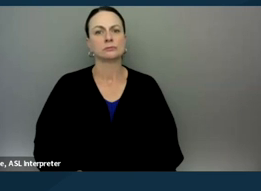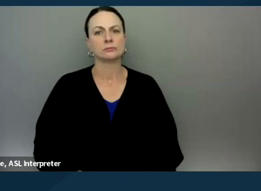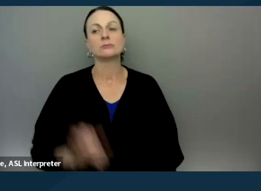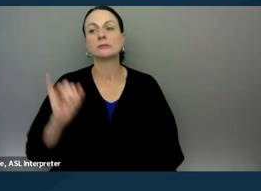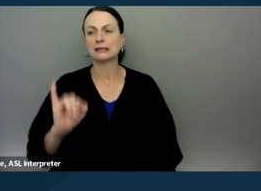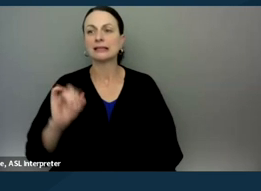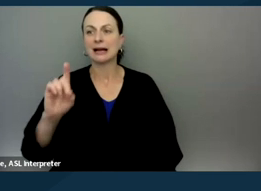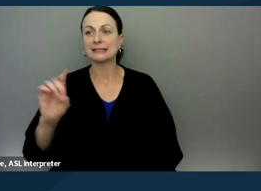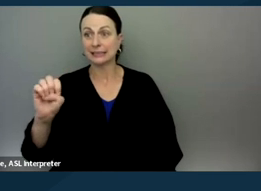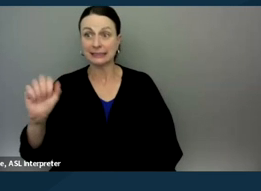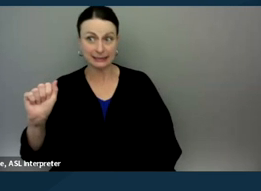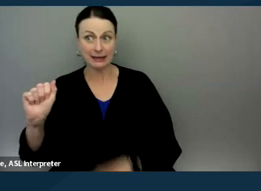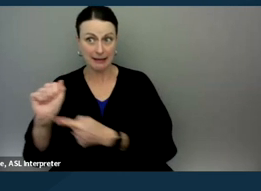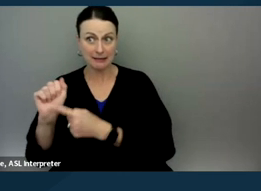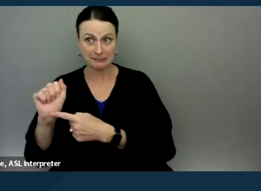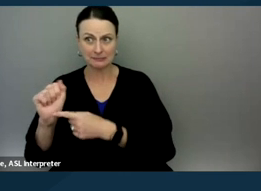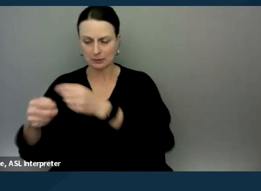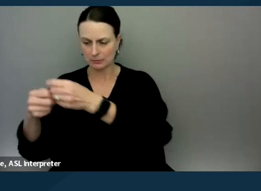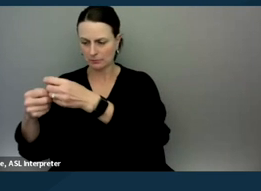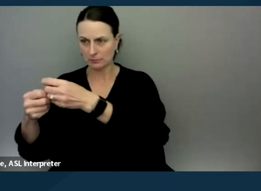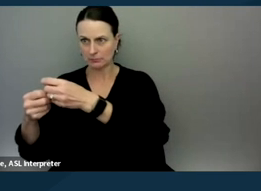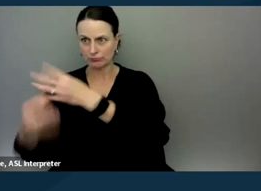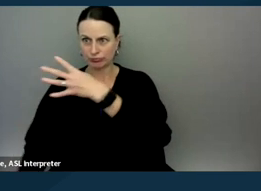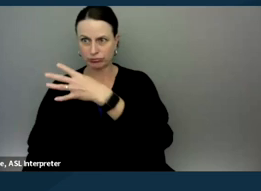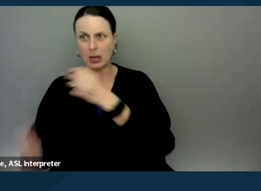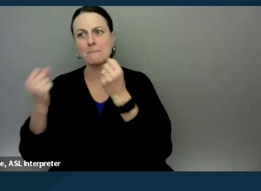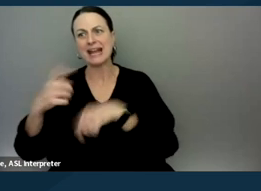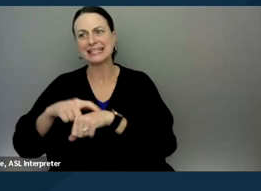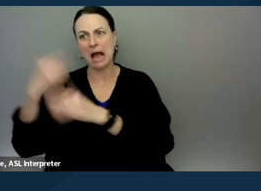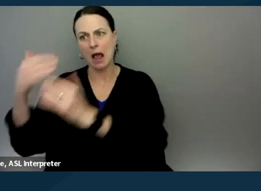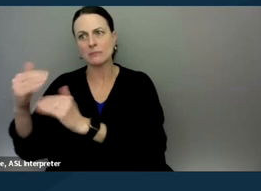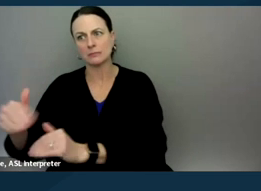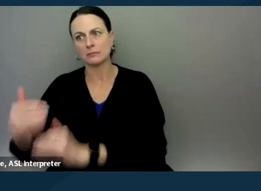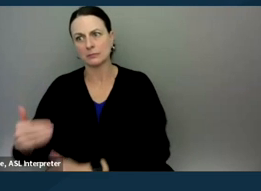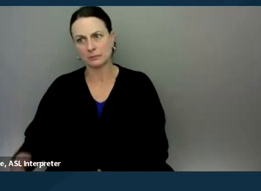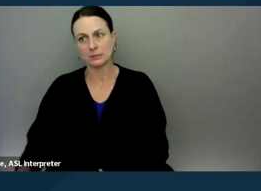there are a tremendous amount of timelines that are triggered when something happens.